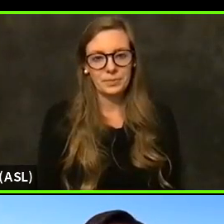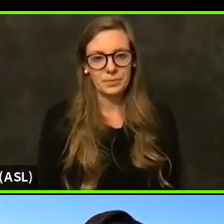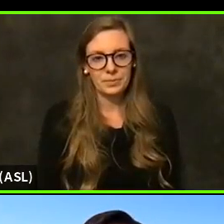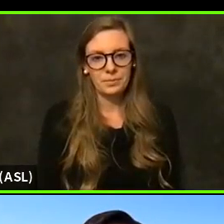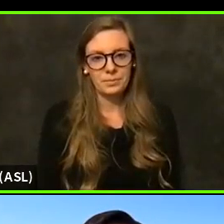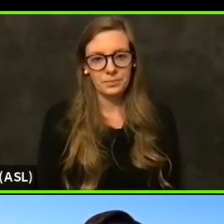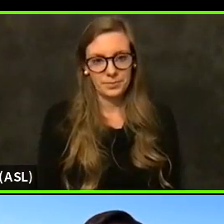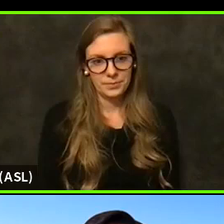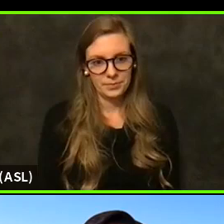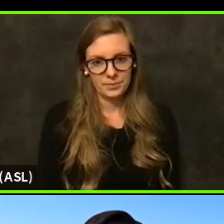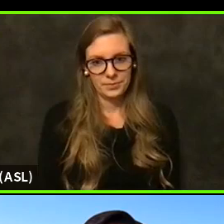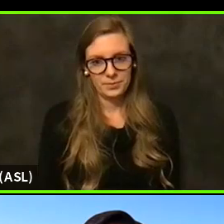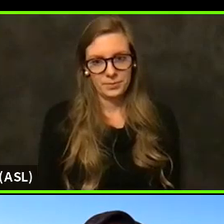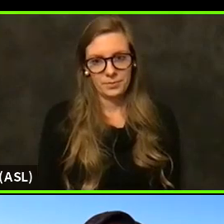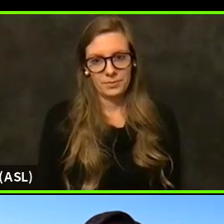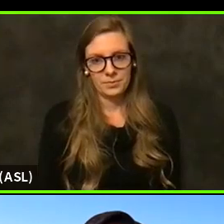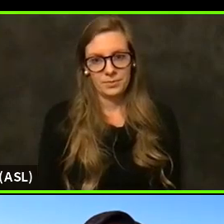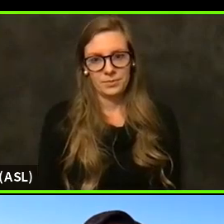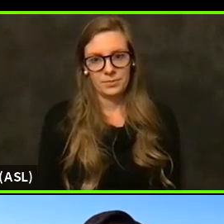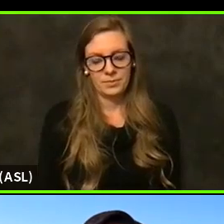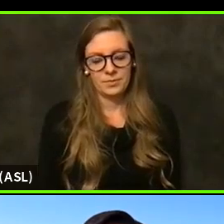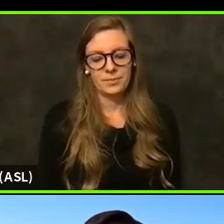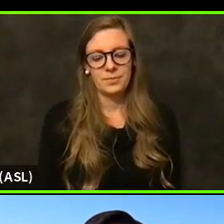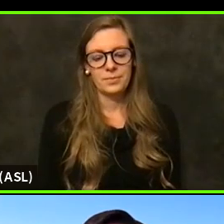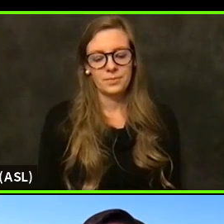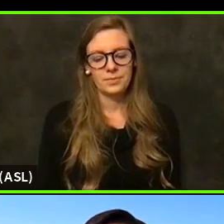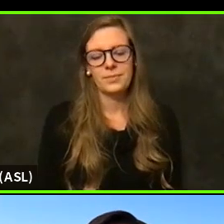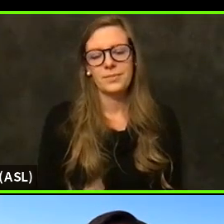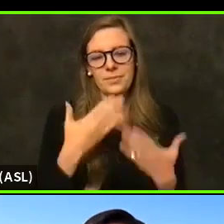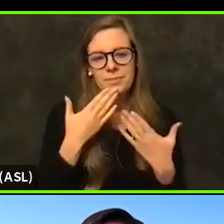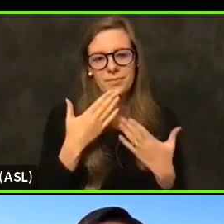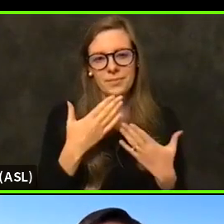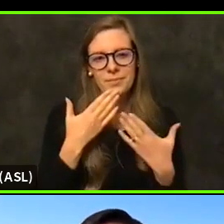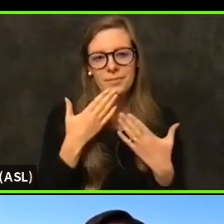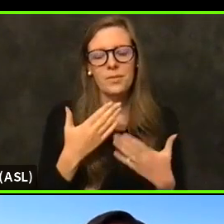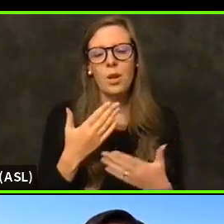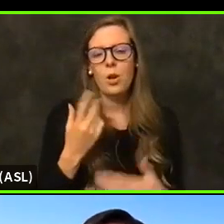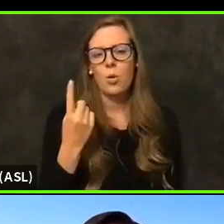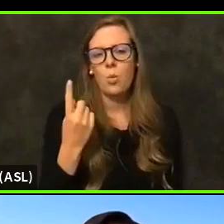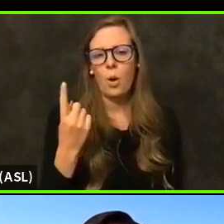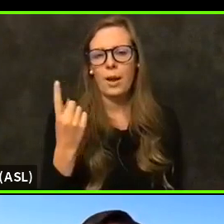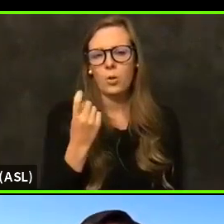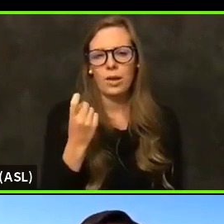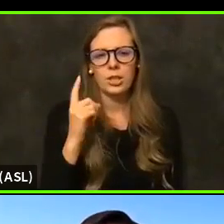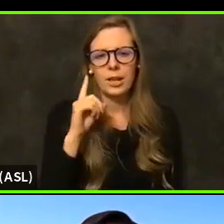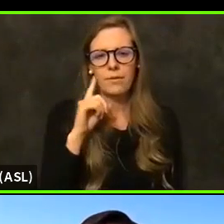Thank you for that information, you know, that question I have and that everyone is really talking about right now is schools.